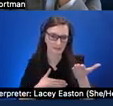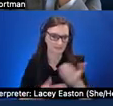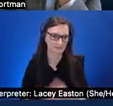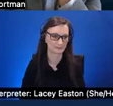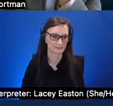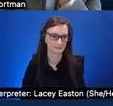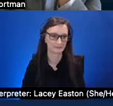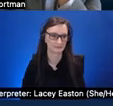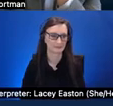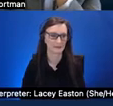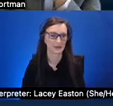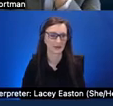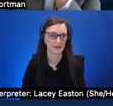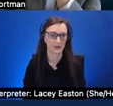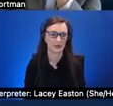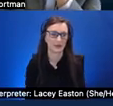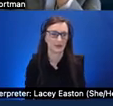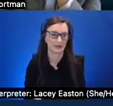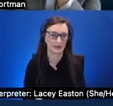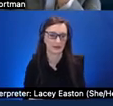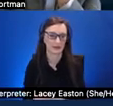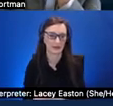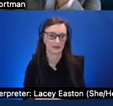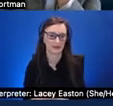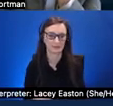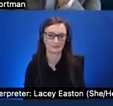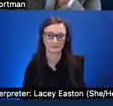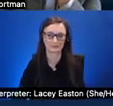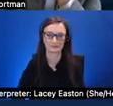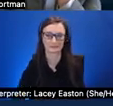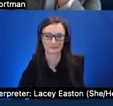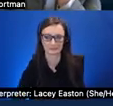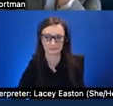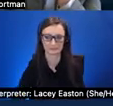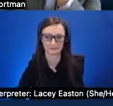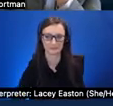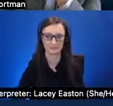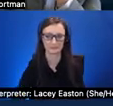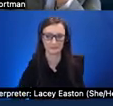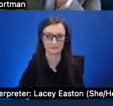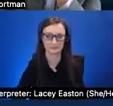um yeah so uh first we uh previously worked on a project uh to try to make mobile ar